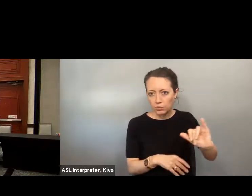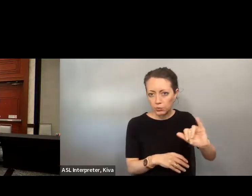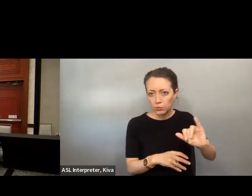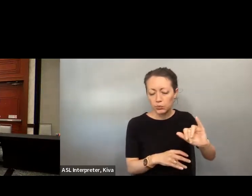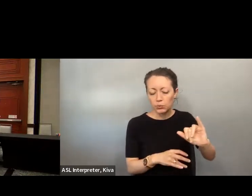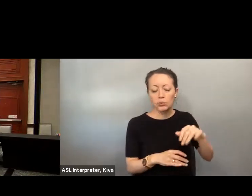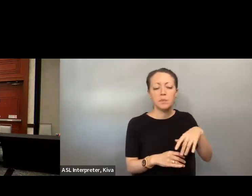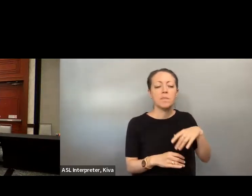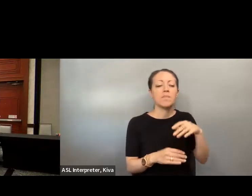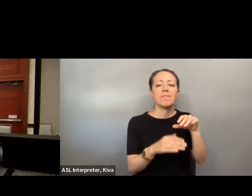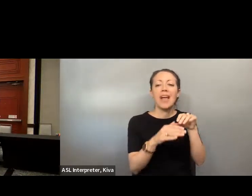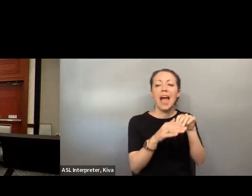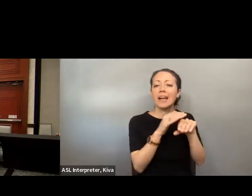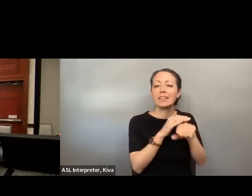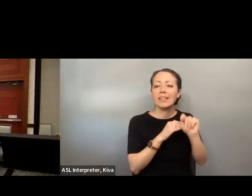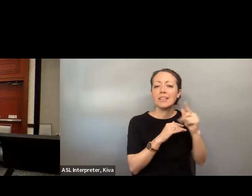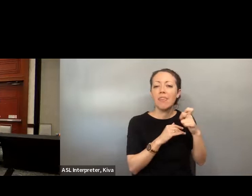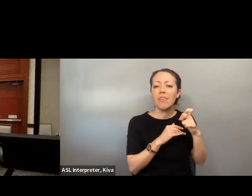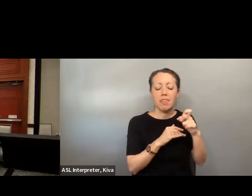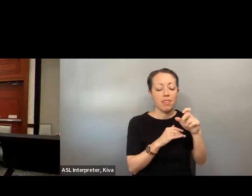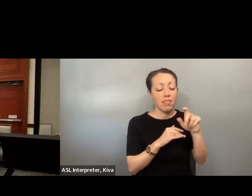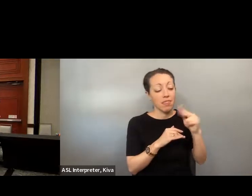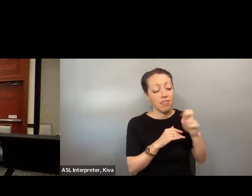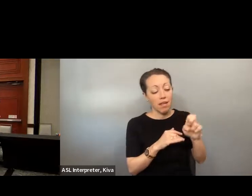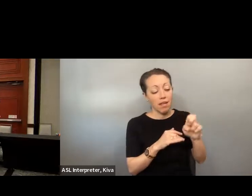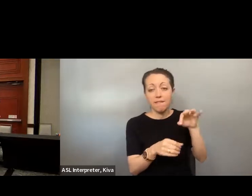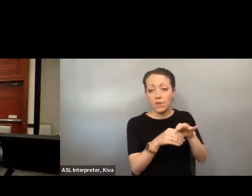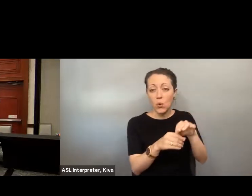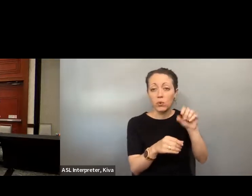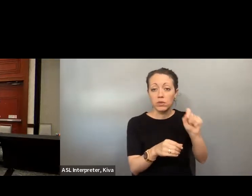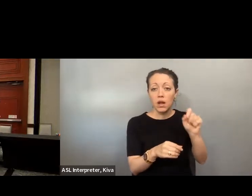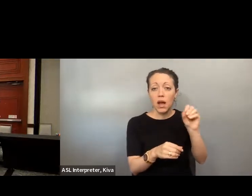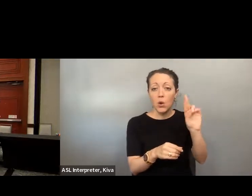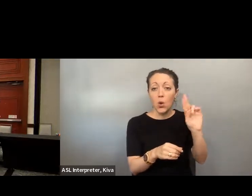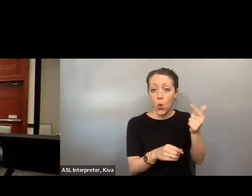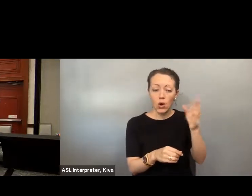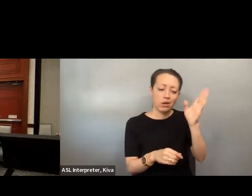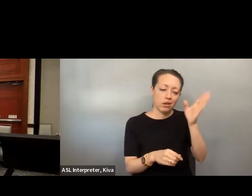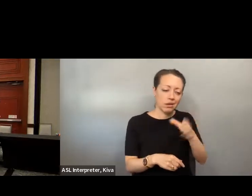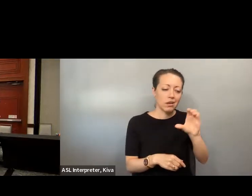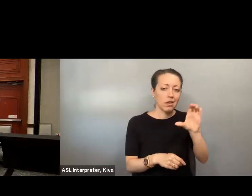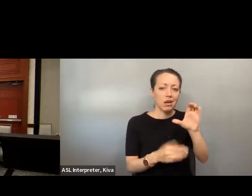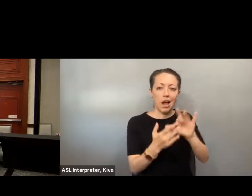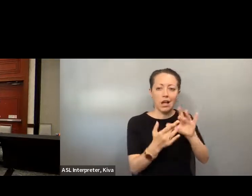It's 1-800-342-0823 and we have a special extension, 6000 where you can make an inquiry online or